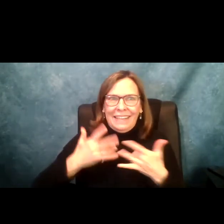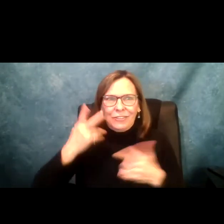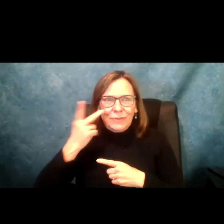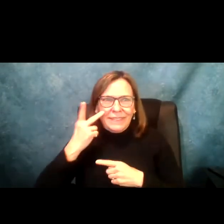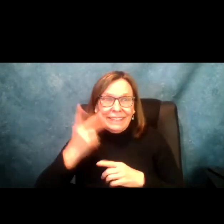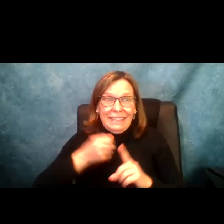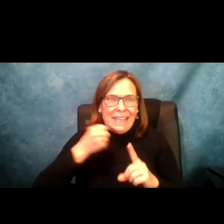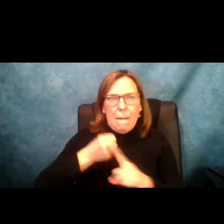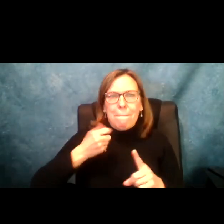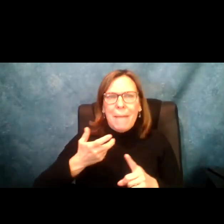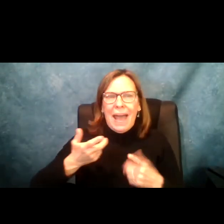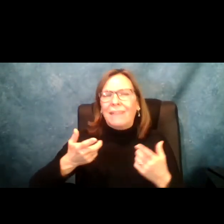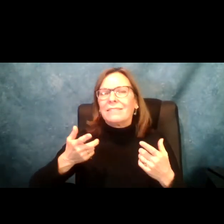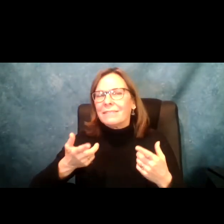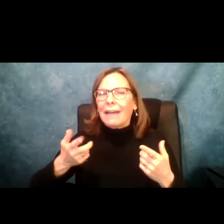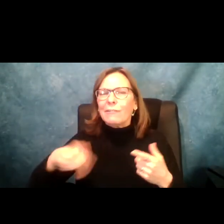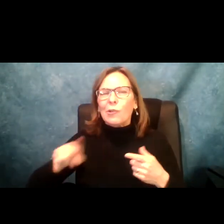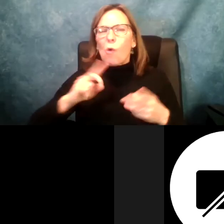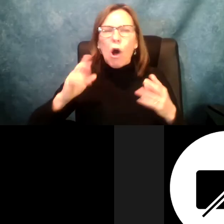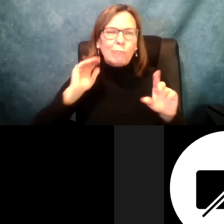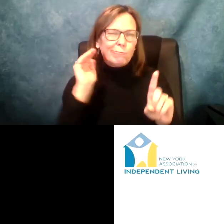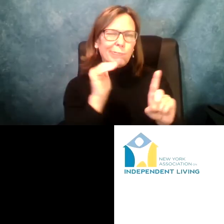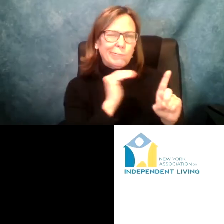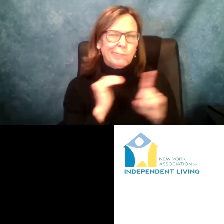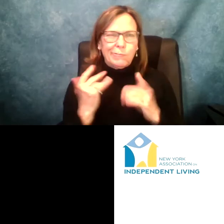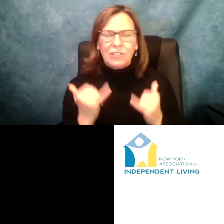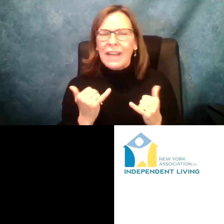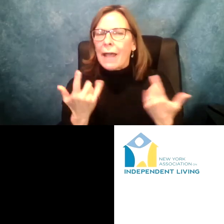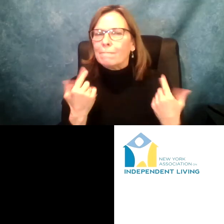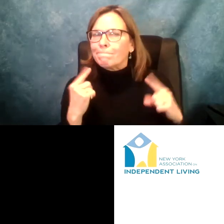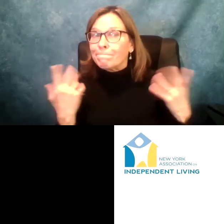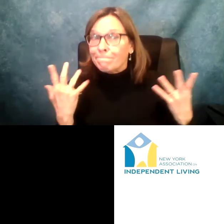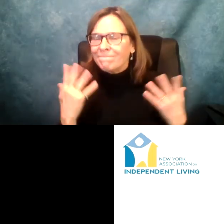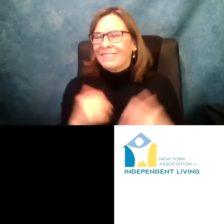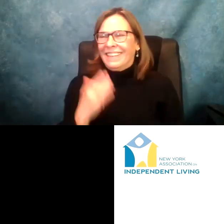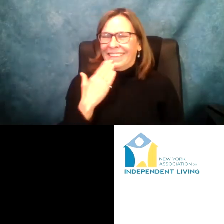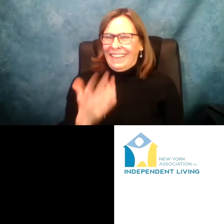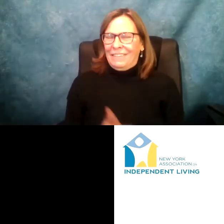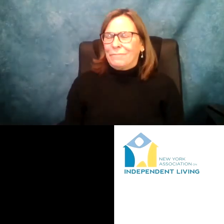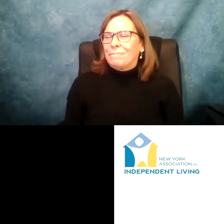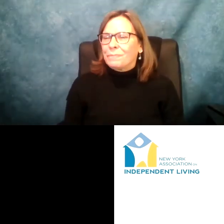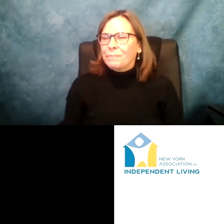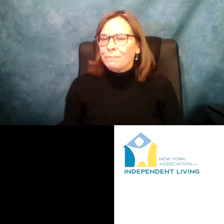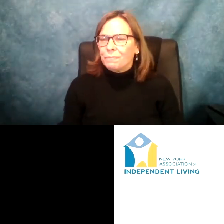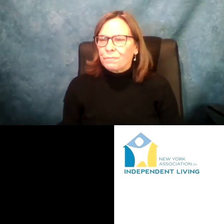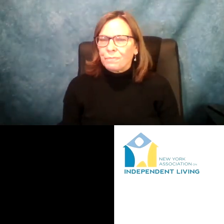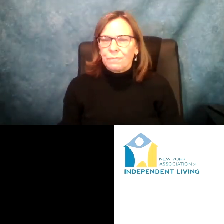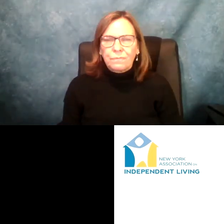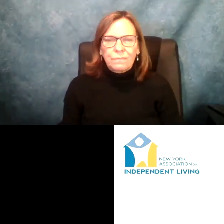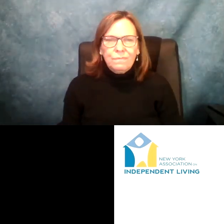grateful to be here with you all. Excited to see the impact it'll have